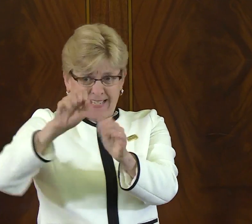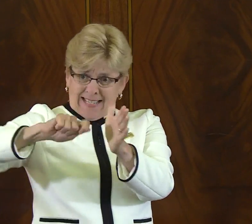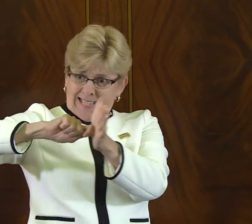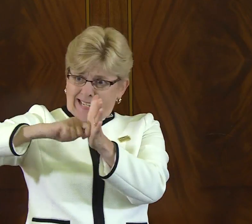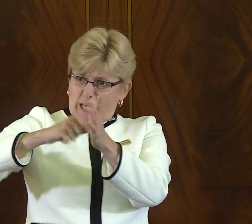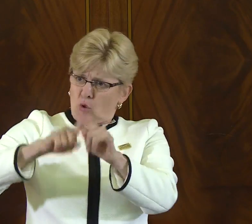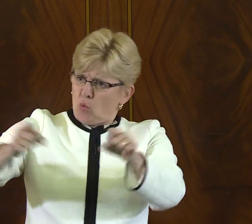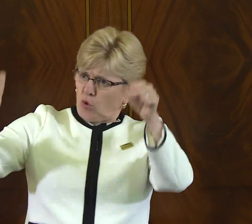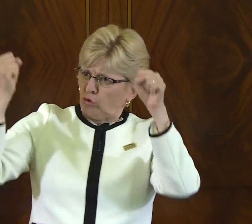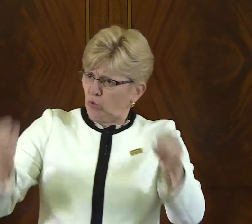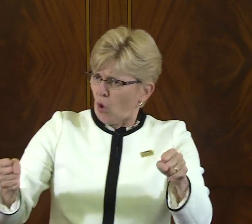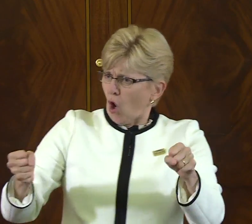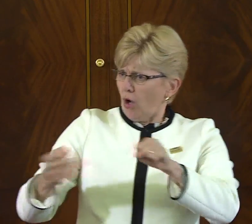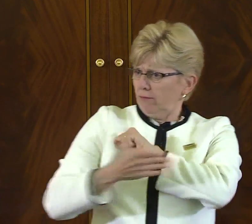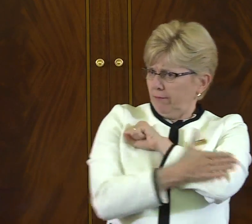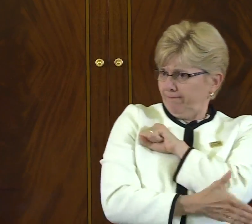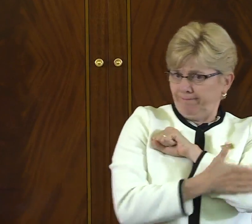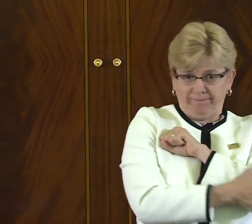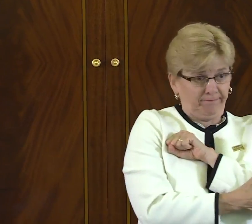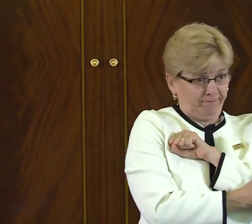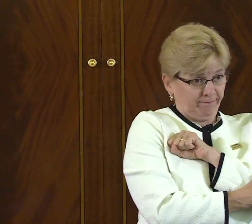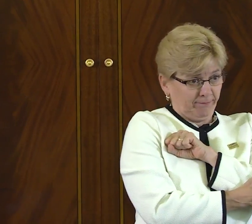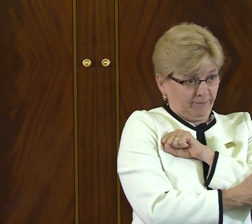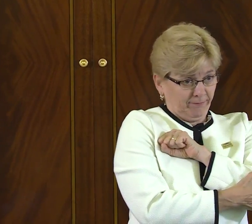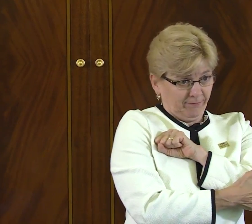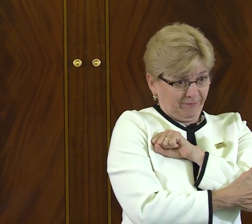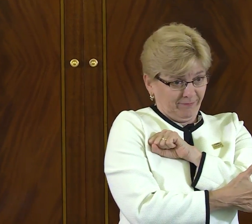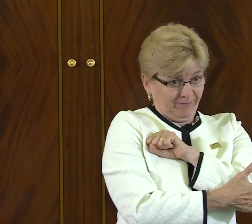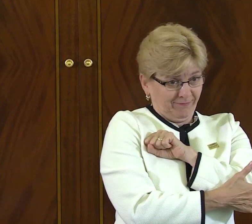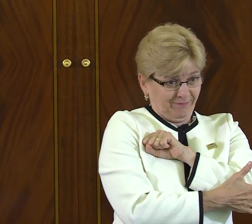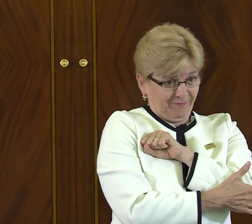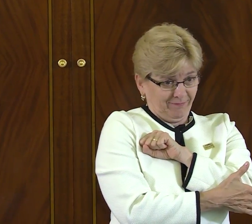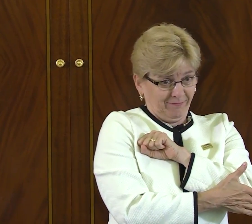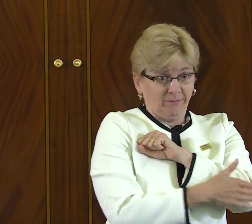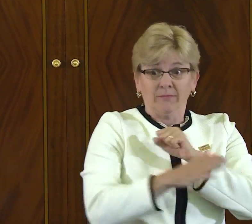Moving on to employment. That's the key to a strong country.